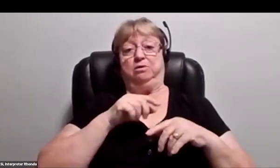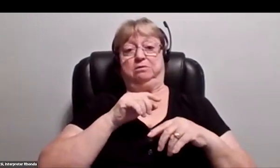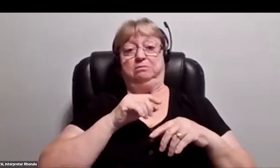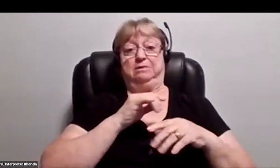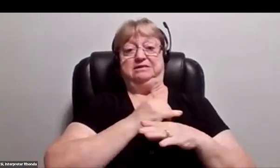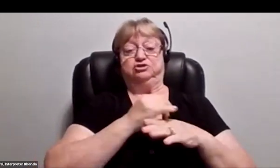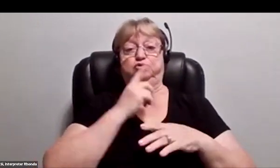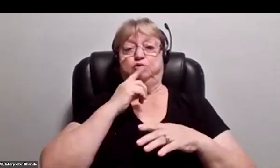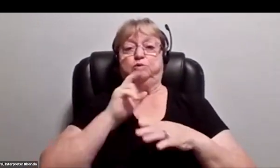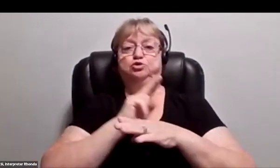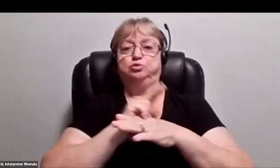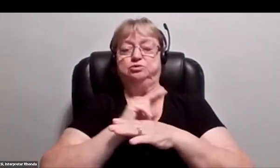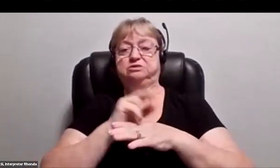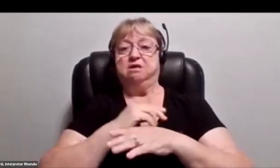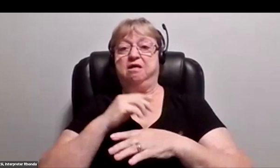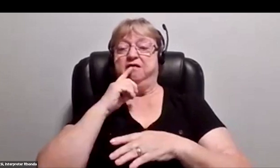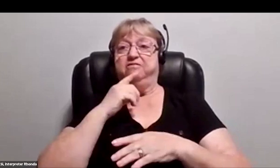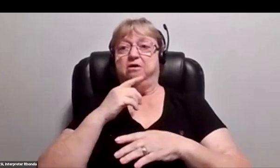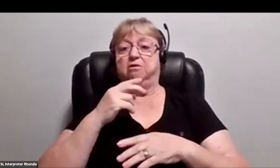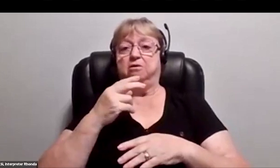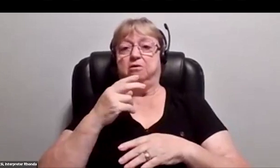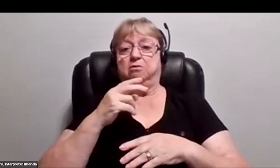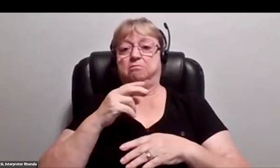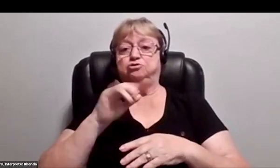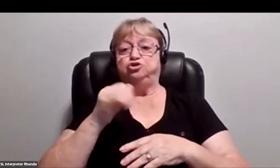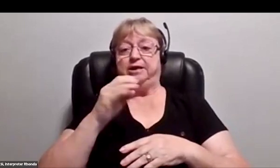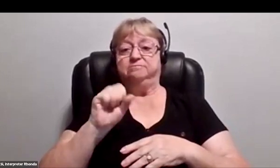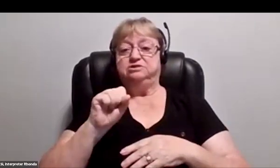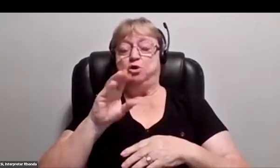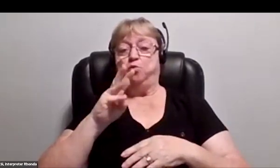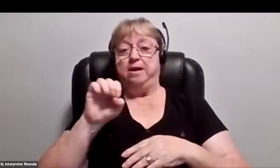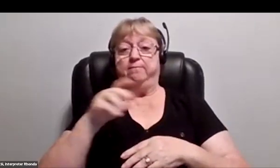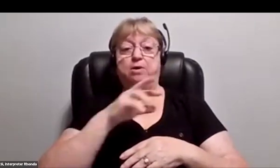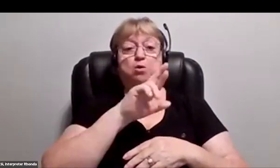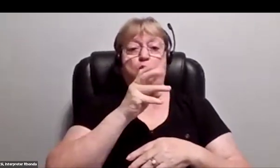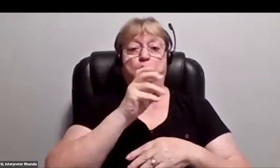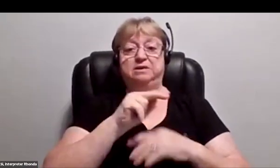the Hubble Space Telescope, James Webb, we will run the Roman telescope and we hope